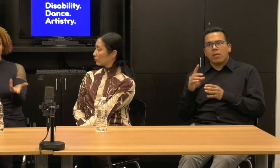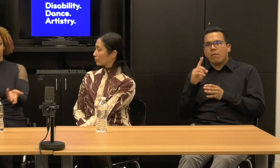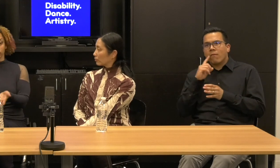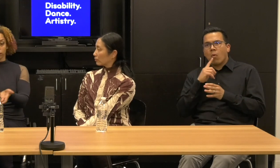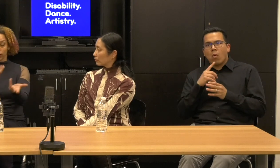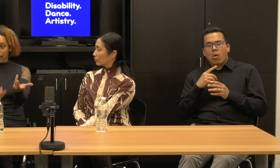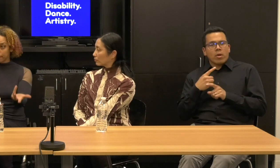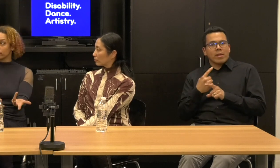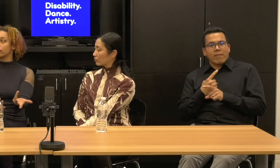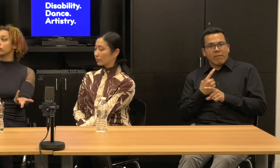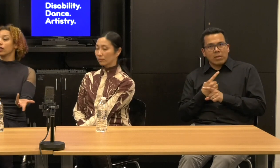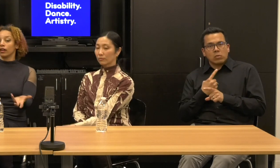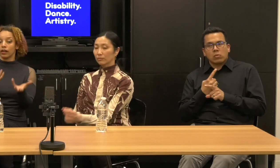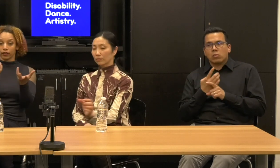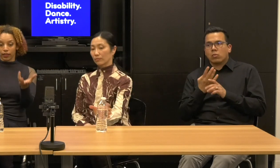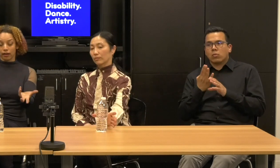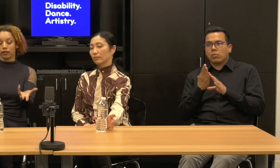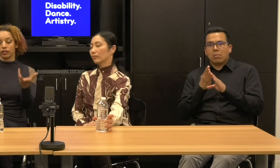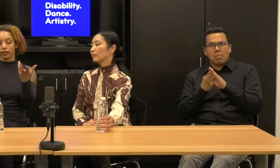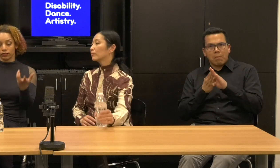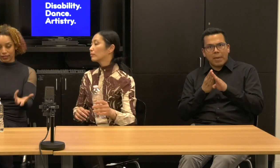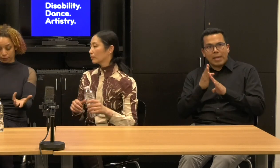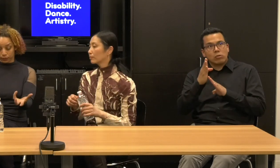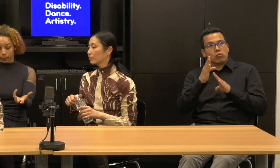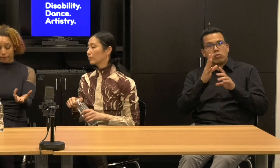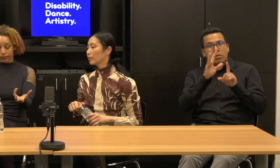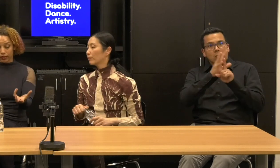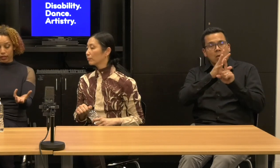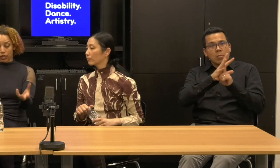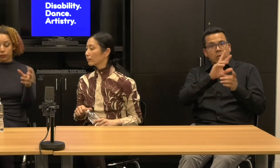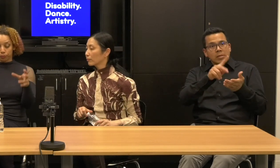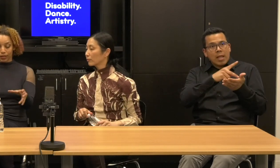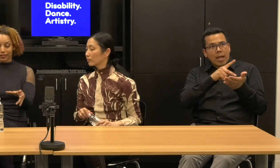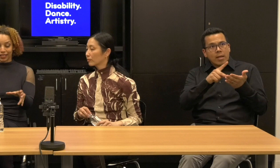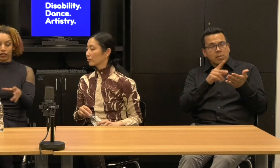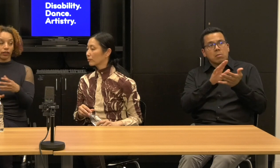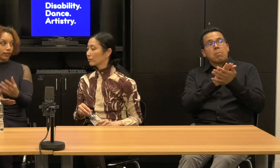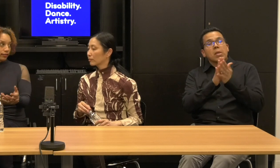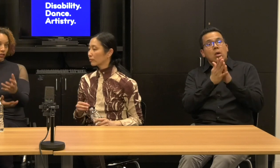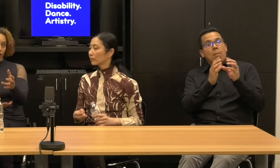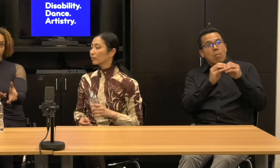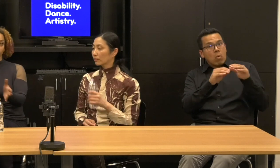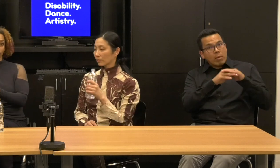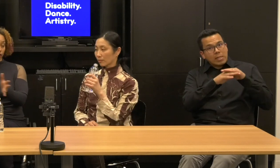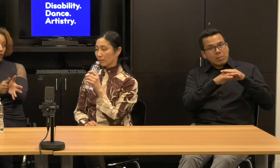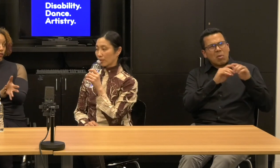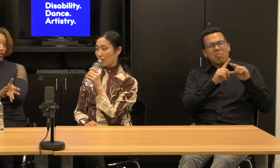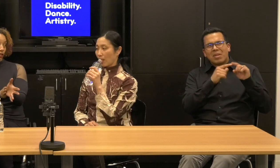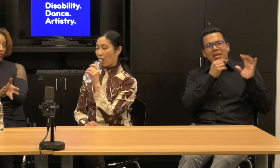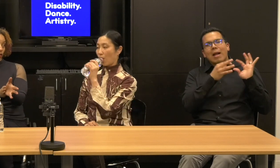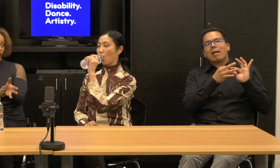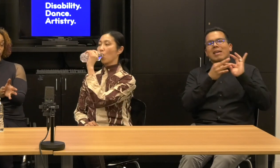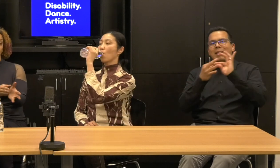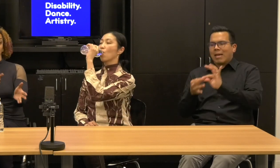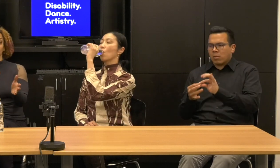styles and vocabularies are there other accessible, but they're not necessarily connected to physically integrated dance.